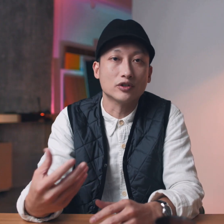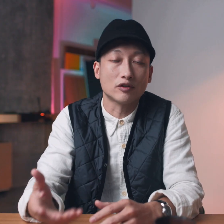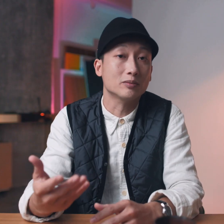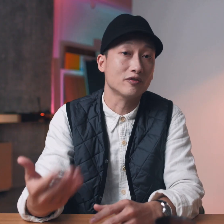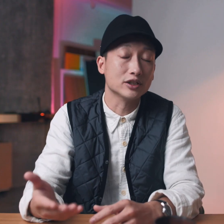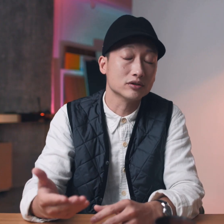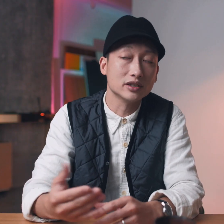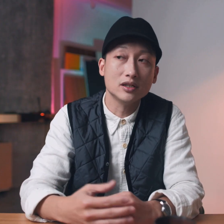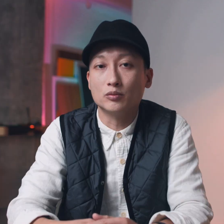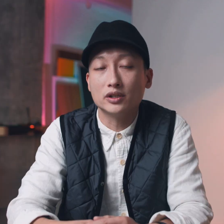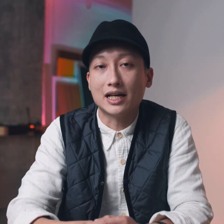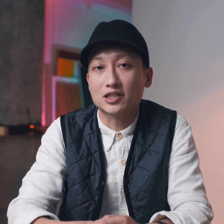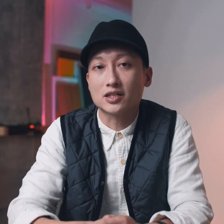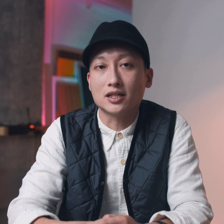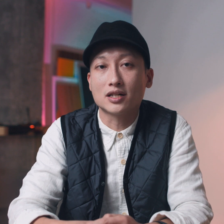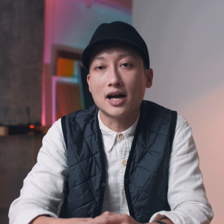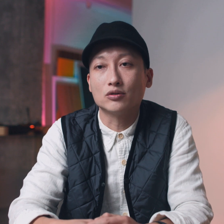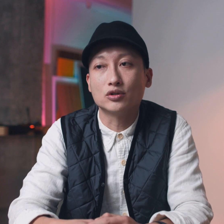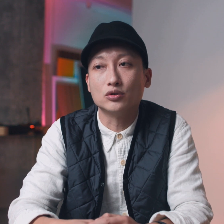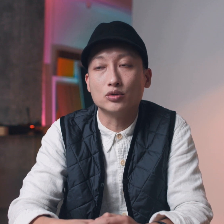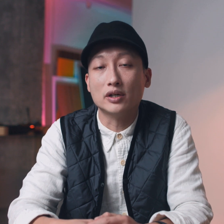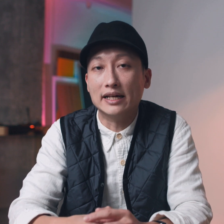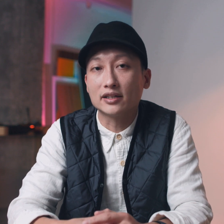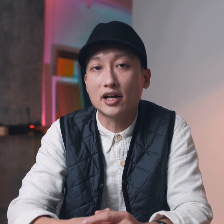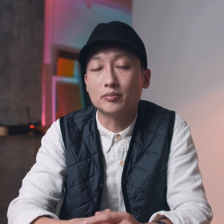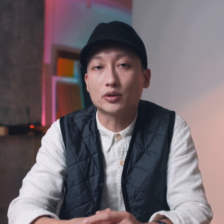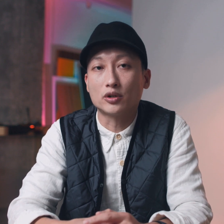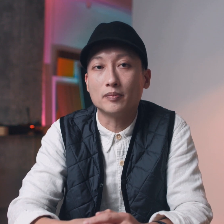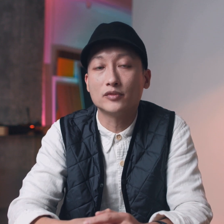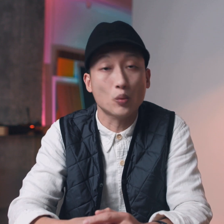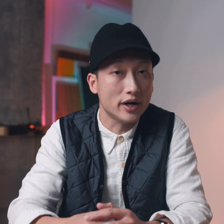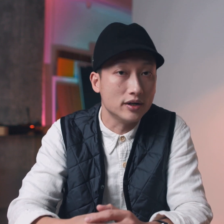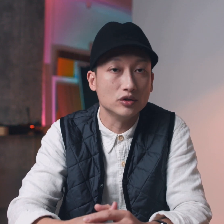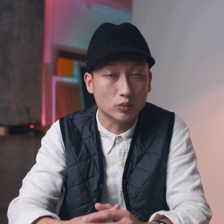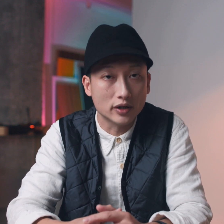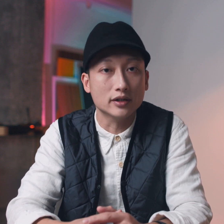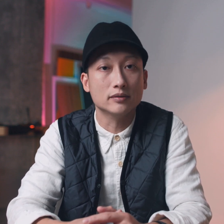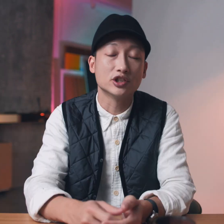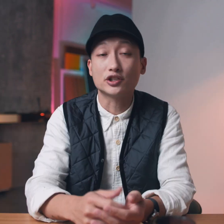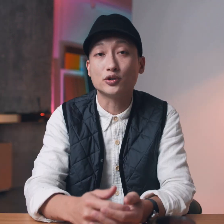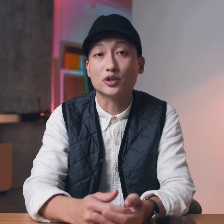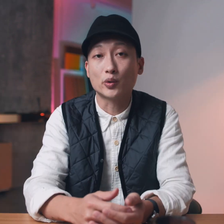photography professionally really exercise how to do in-camera crop the way you want it just do